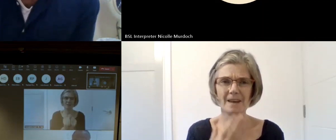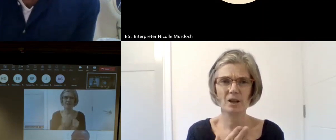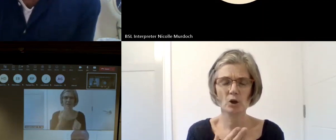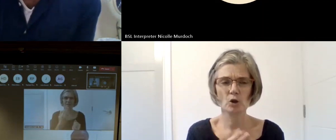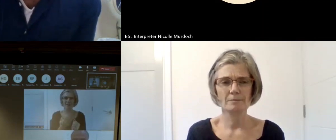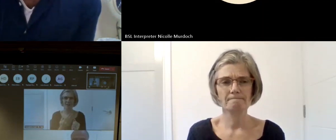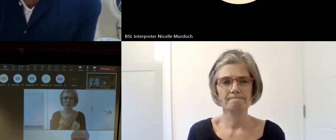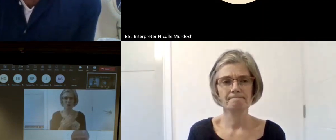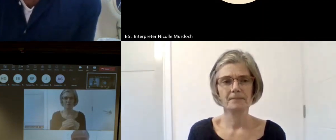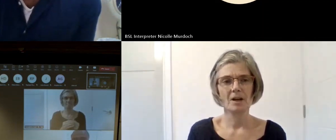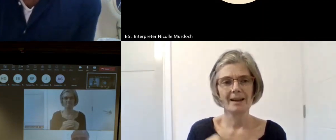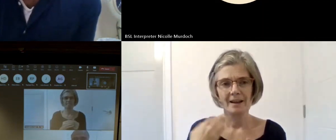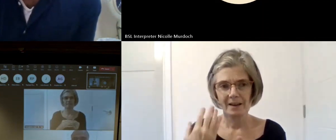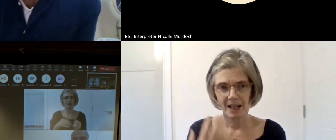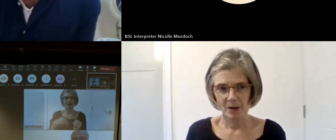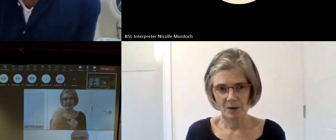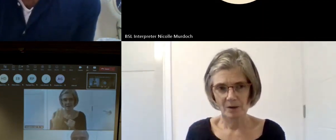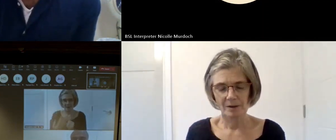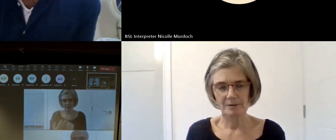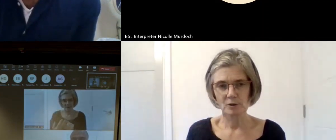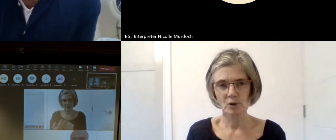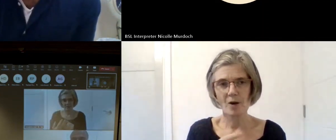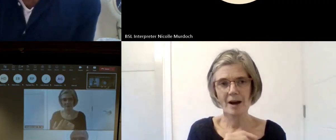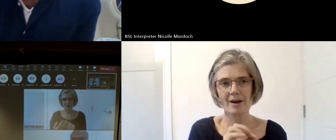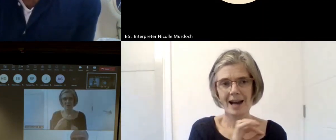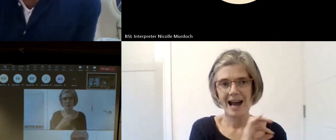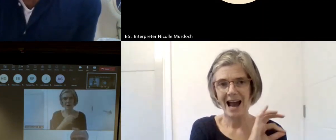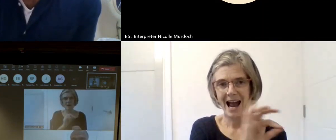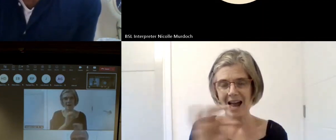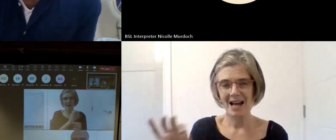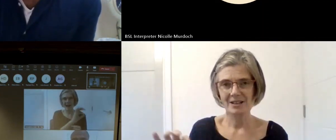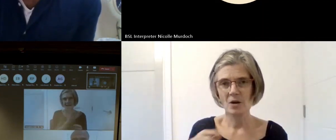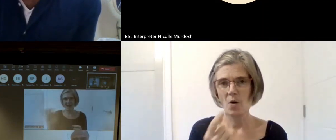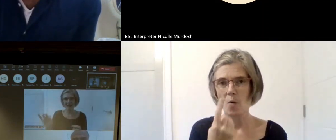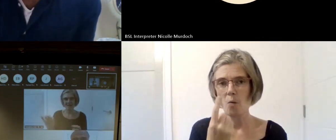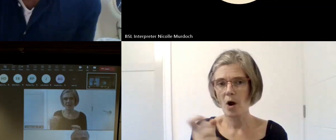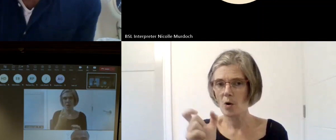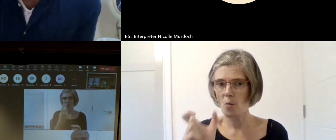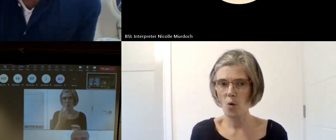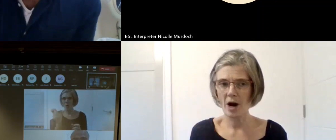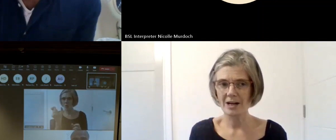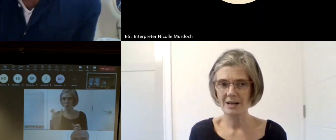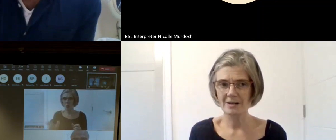to ask you all to get me in one word or resilience in the for this to use just one word that possible